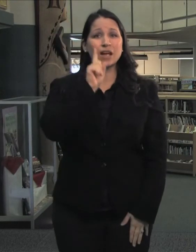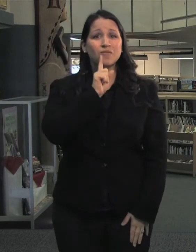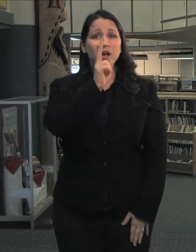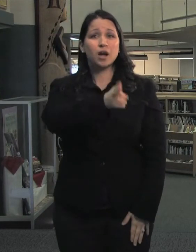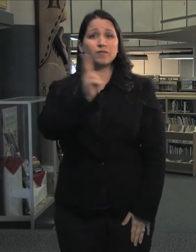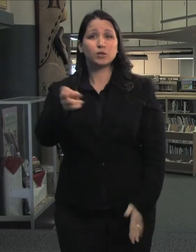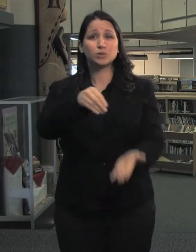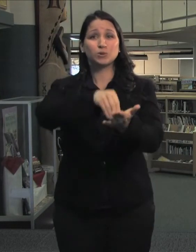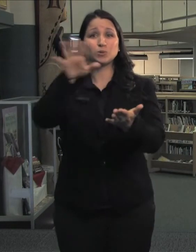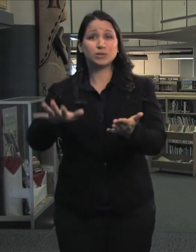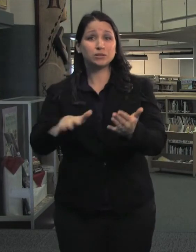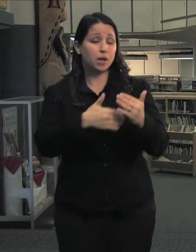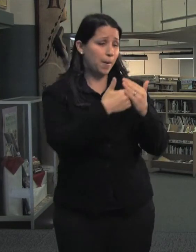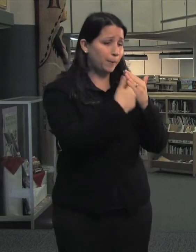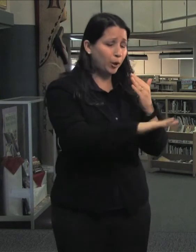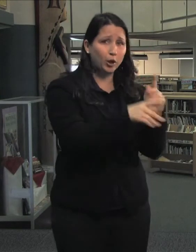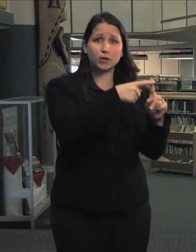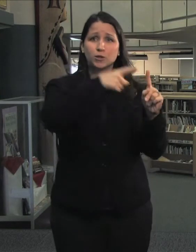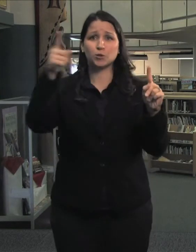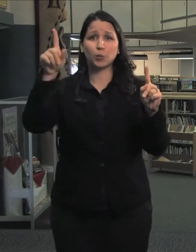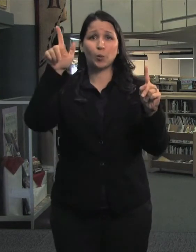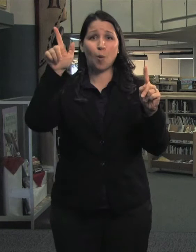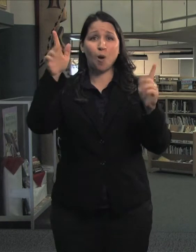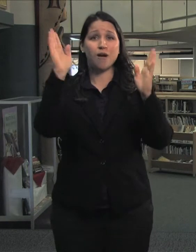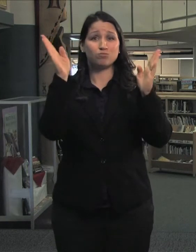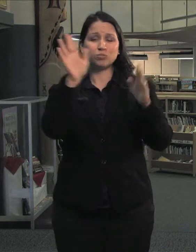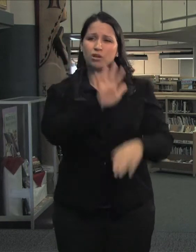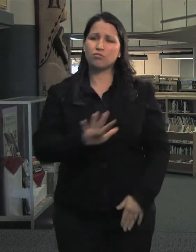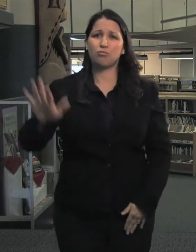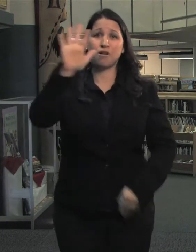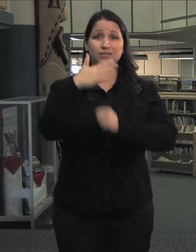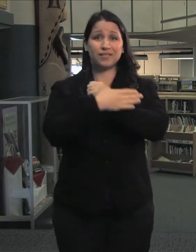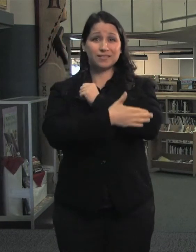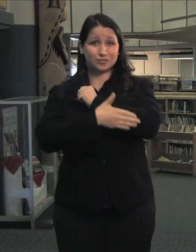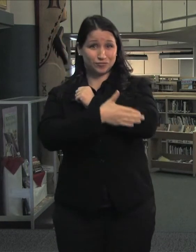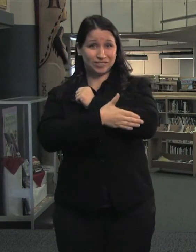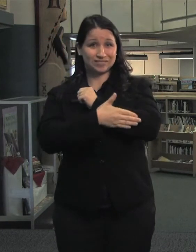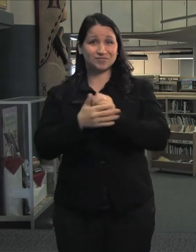deaf and hard of hearing students from birth to twenty-one throughout the United States.